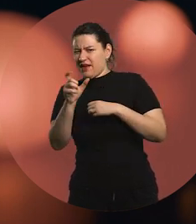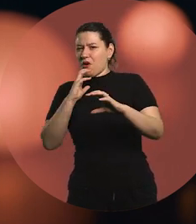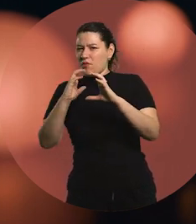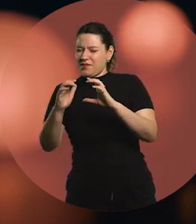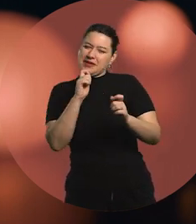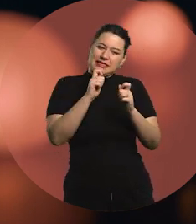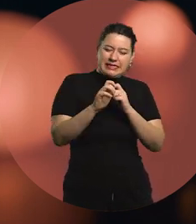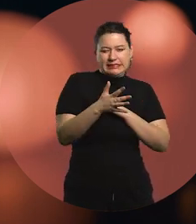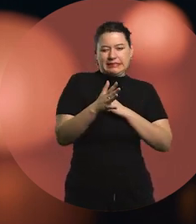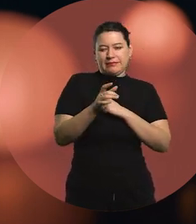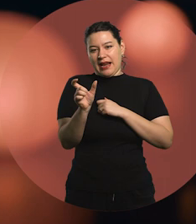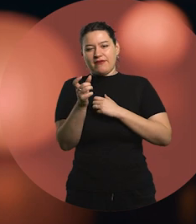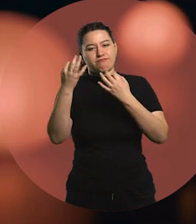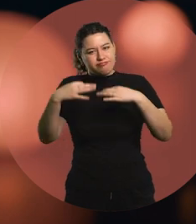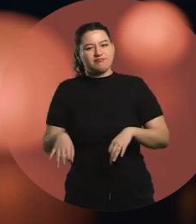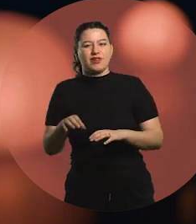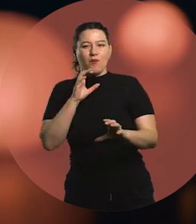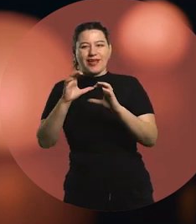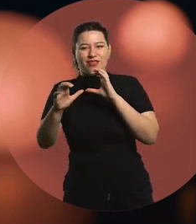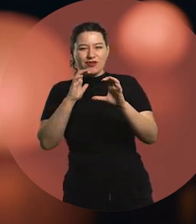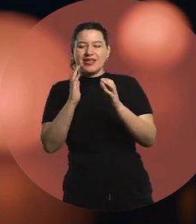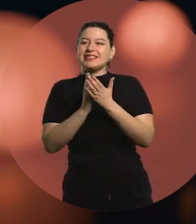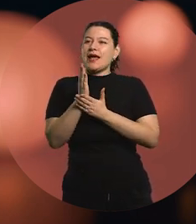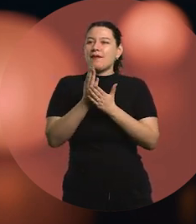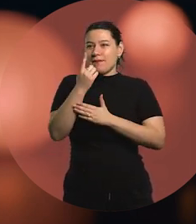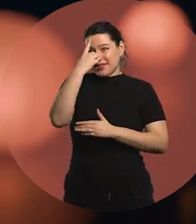and not the flashy concept of the journalist